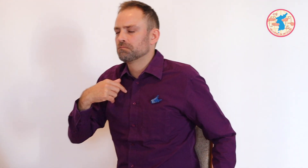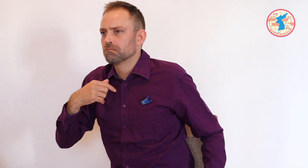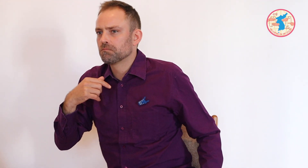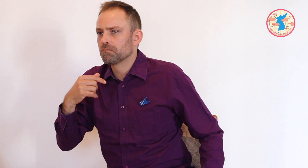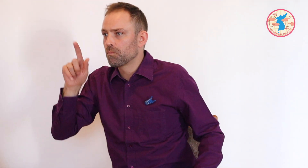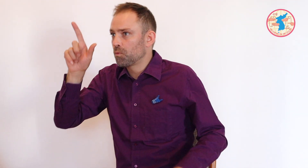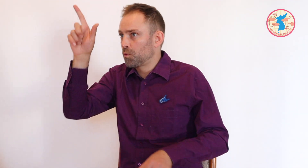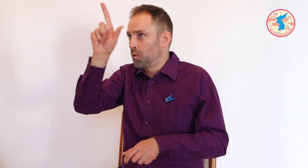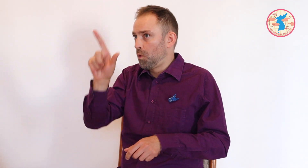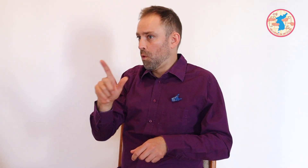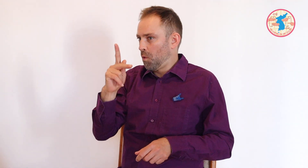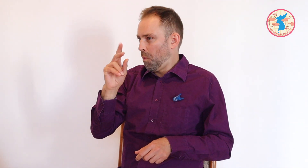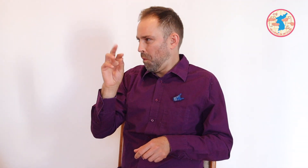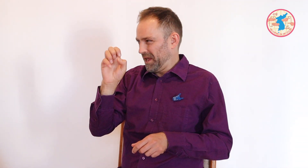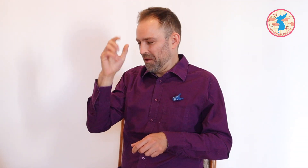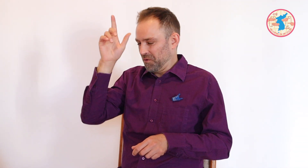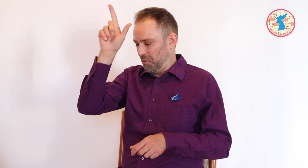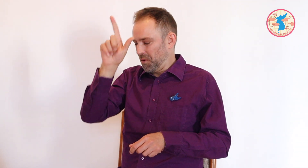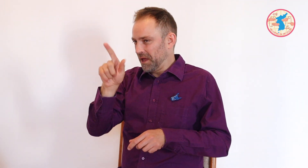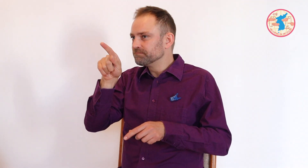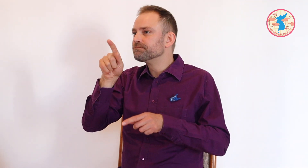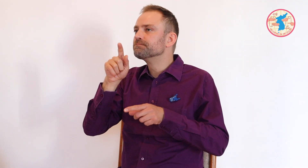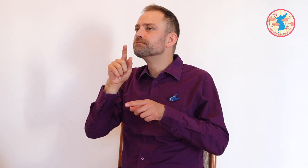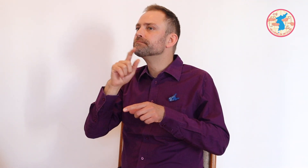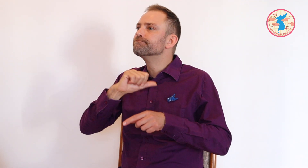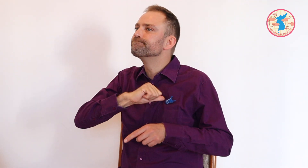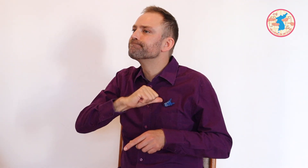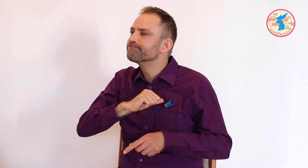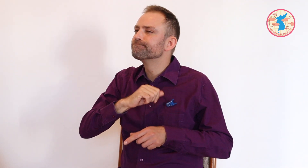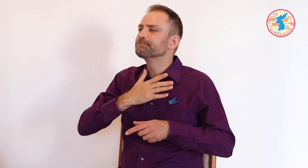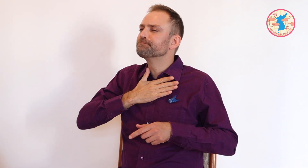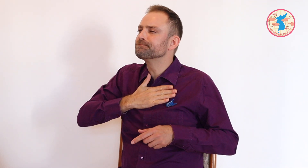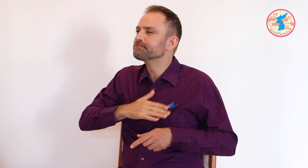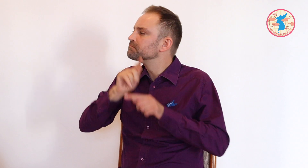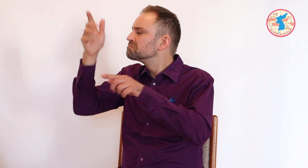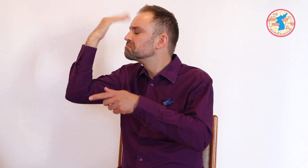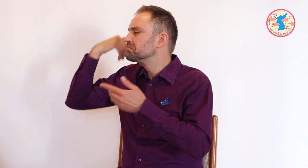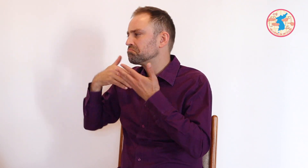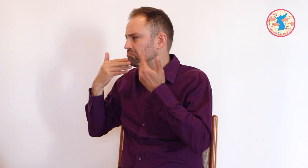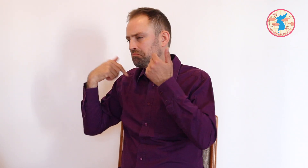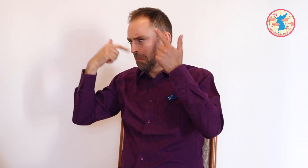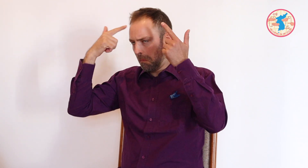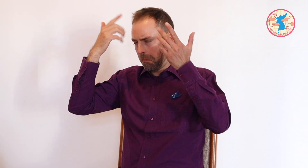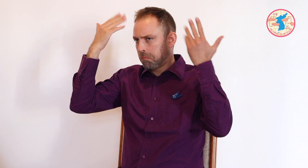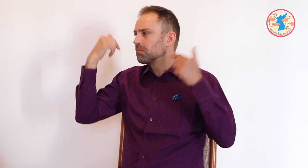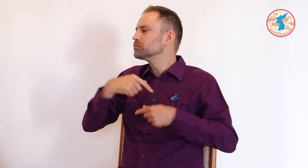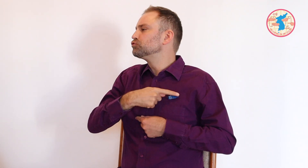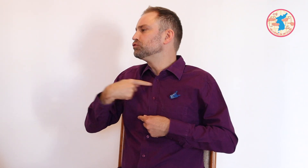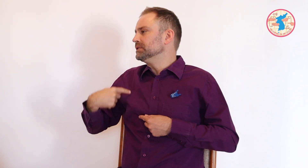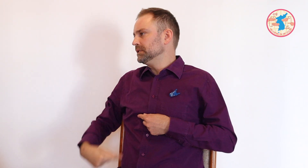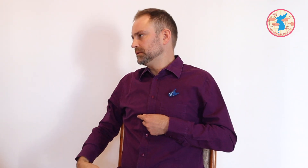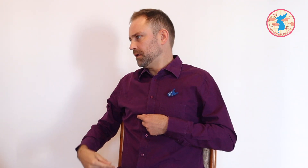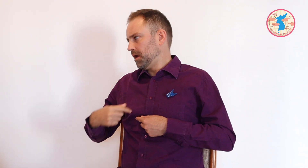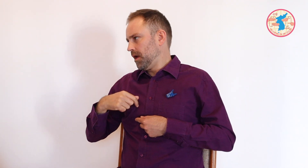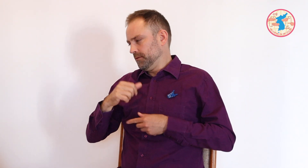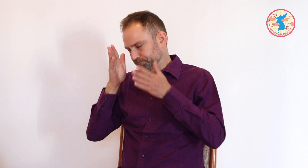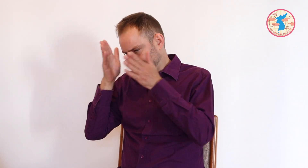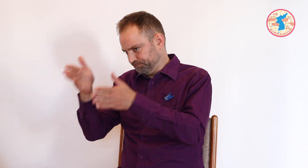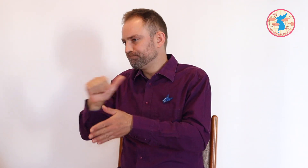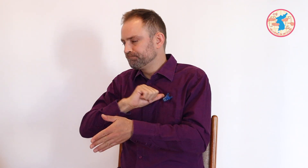Robert: I wasn't even interested in North Korea because I was mainly interested in China at first.